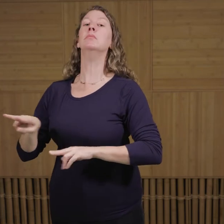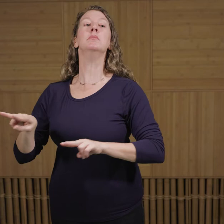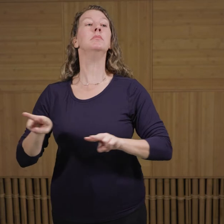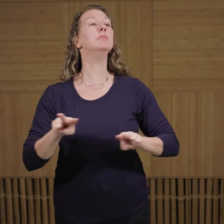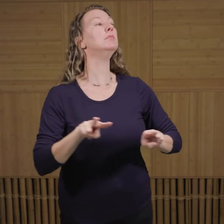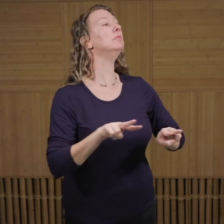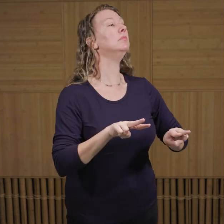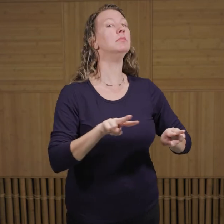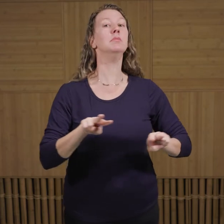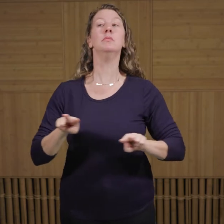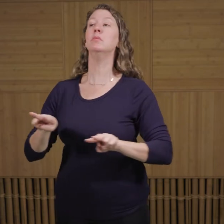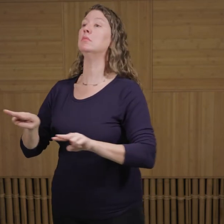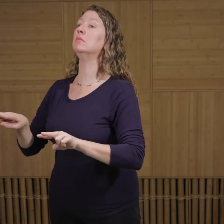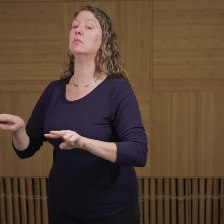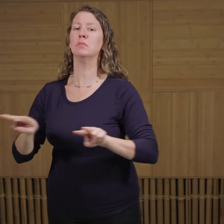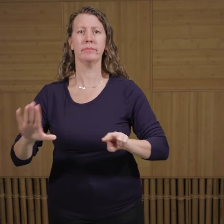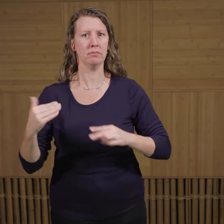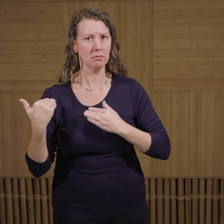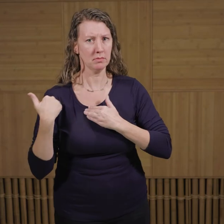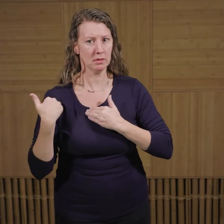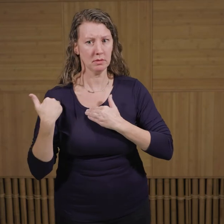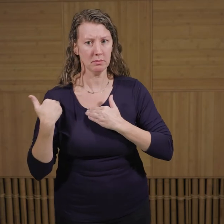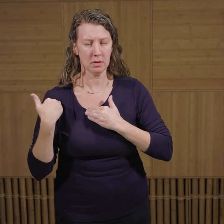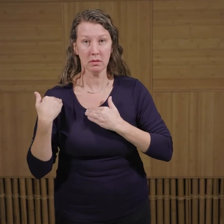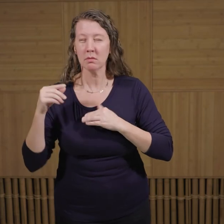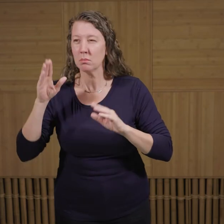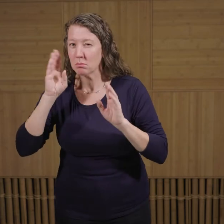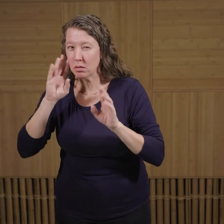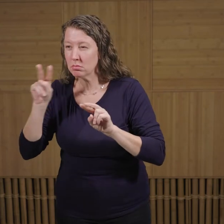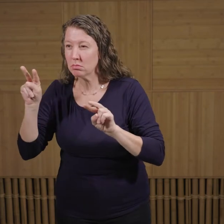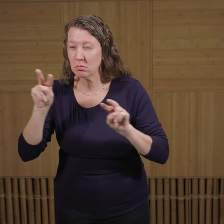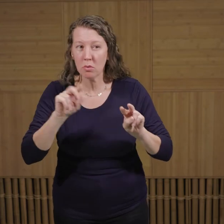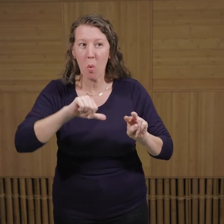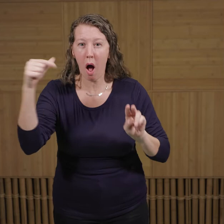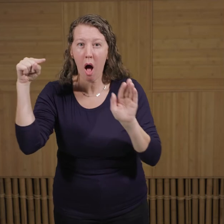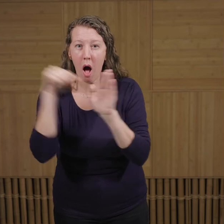so that they can keep an eye on the other meerkats that are down below foraging for food or guarding the young.